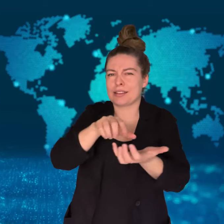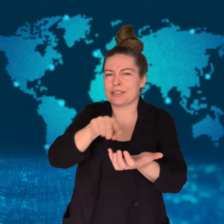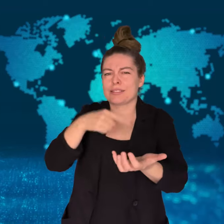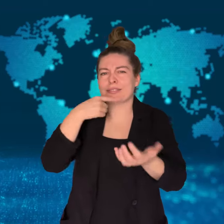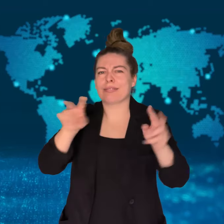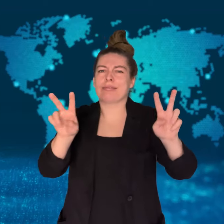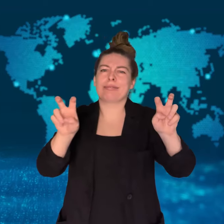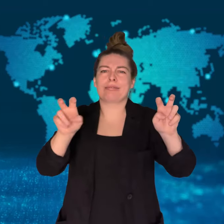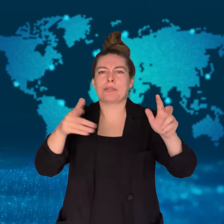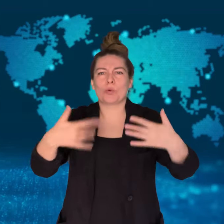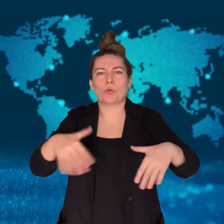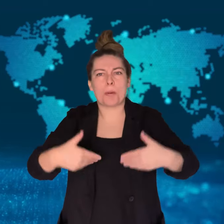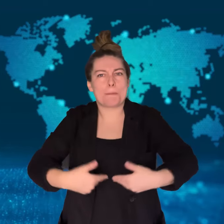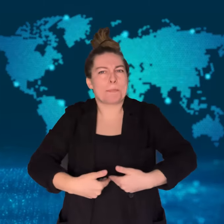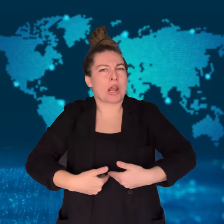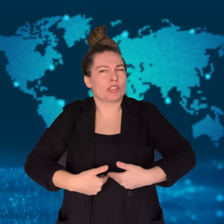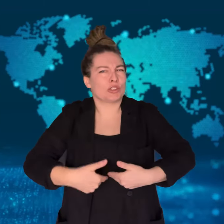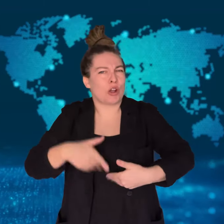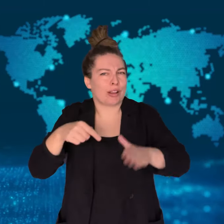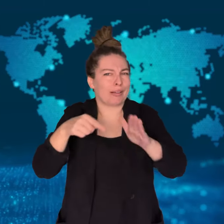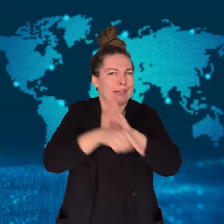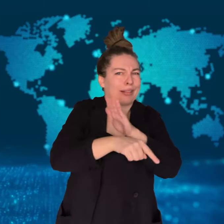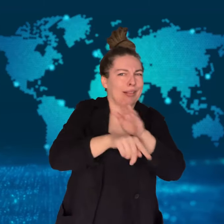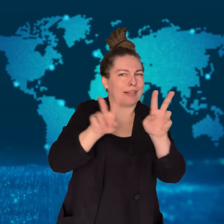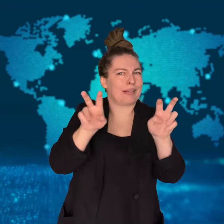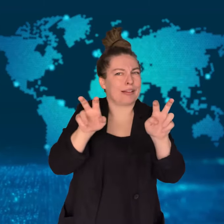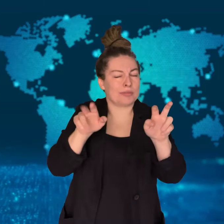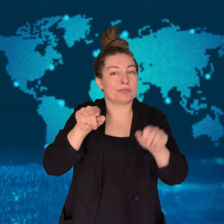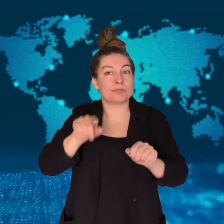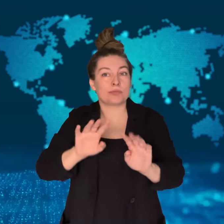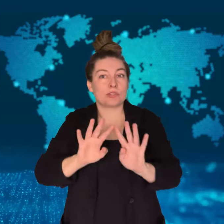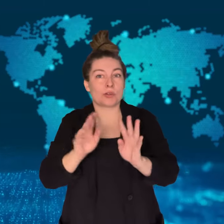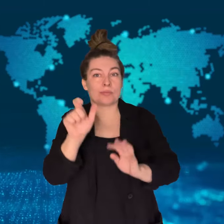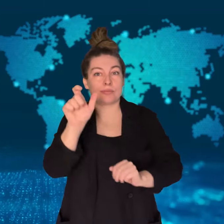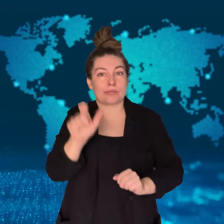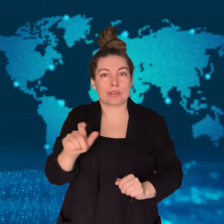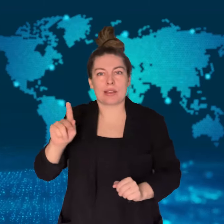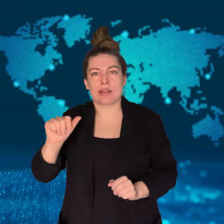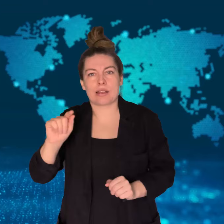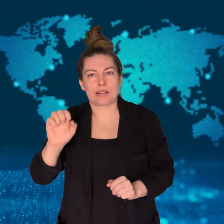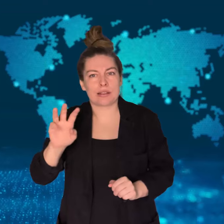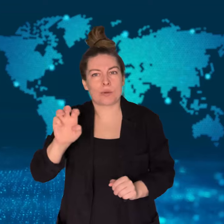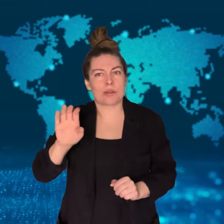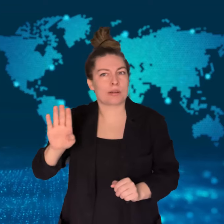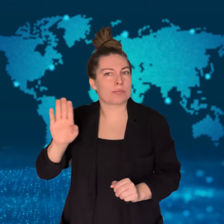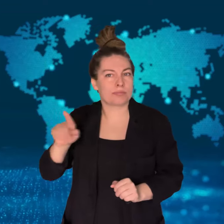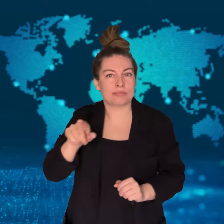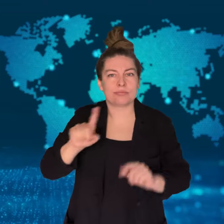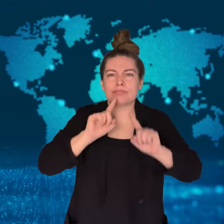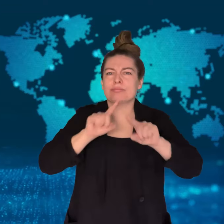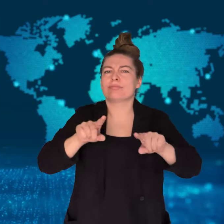when she called the case a "crime of passion."